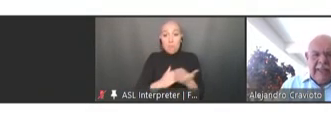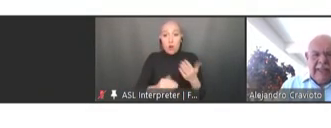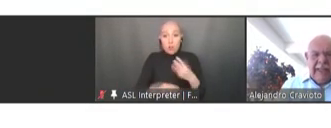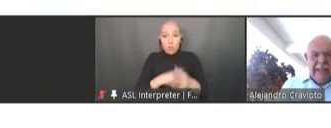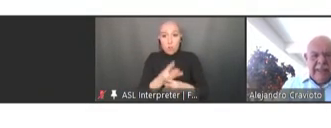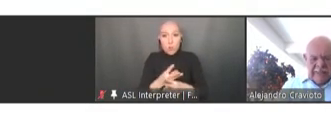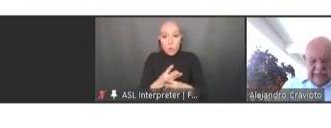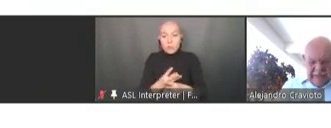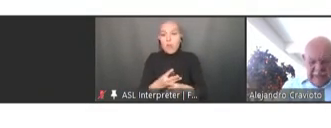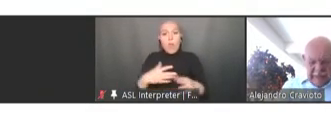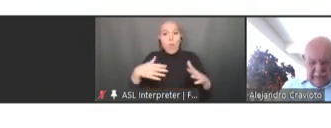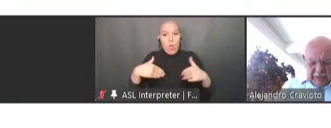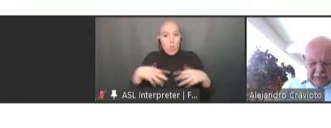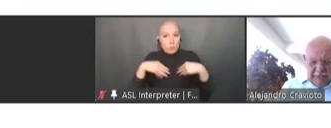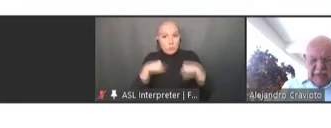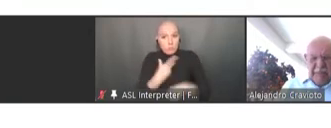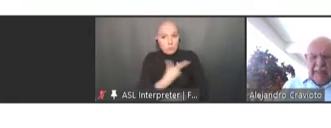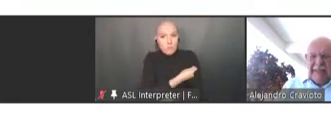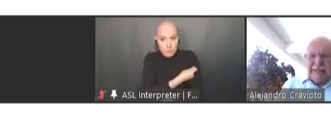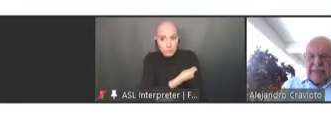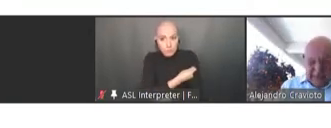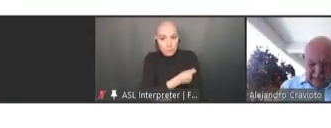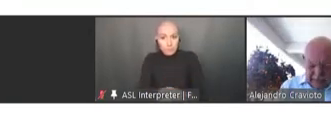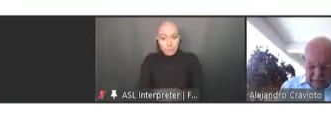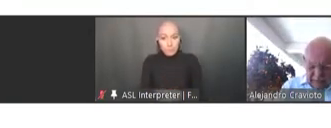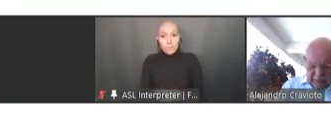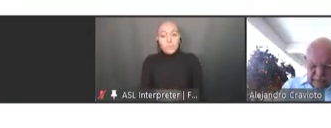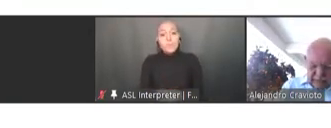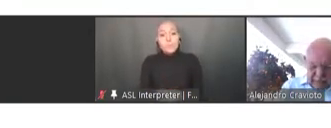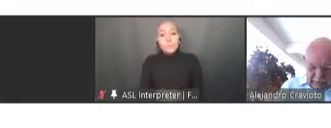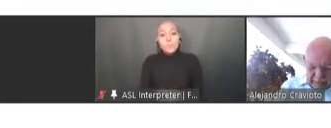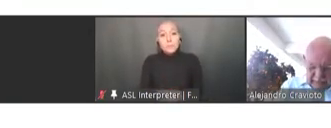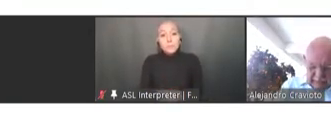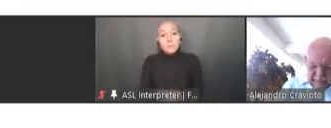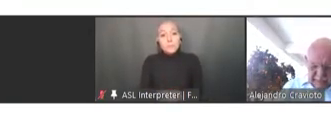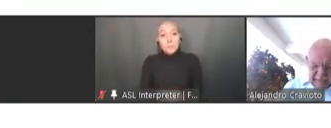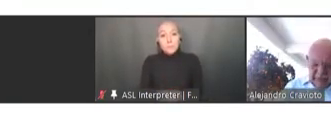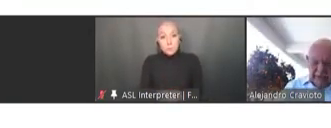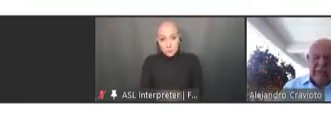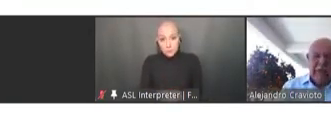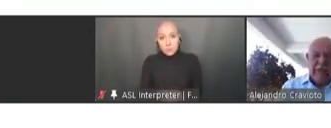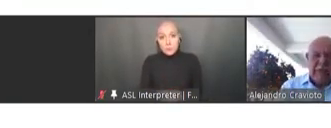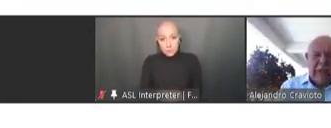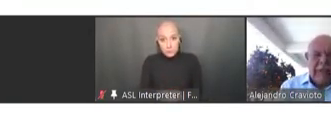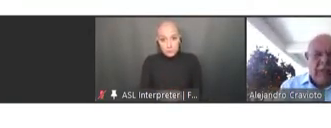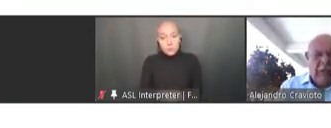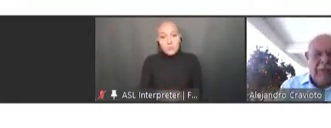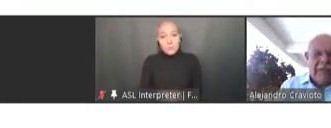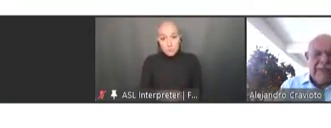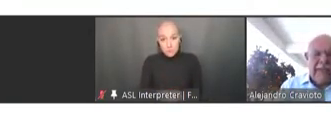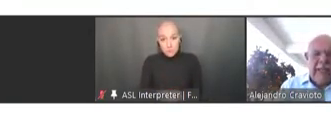The system that was put in place that Dr. Finan talked about, COVAX,